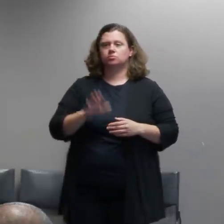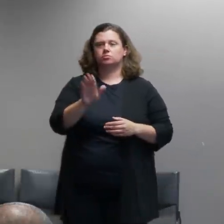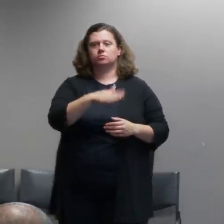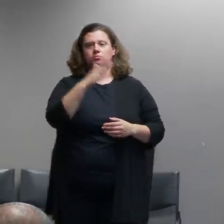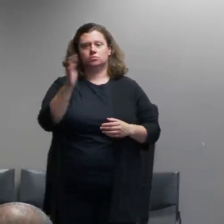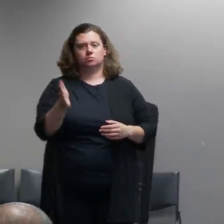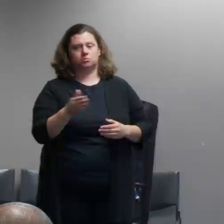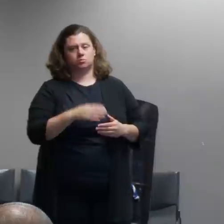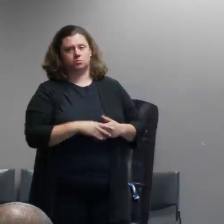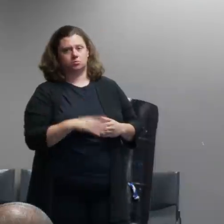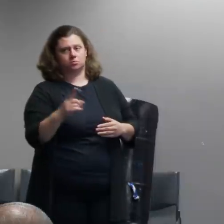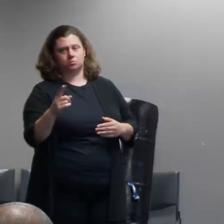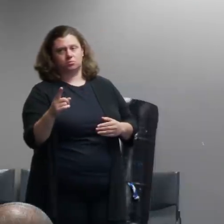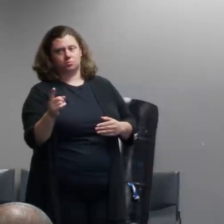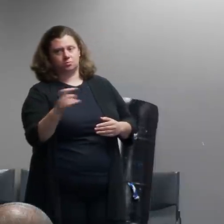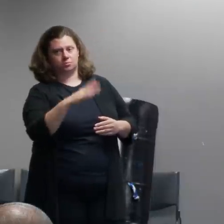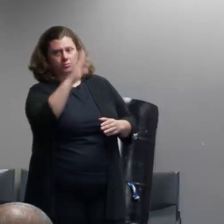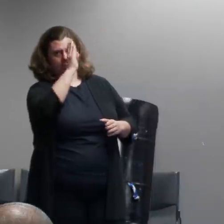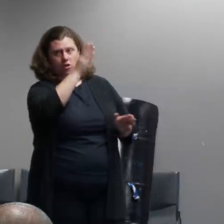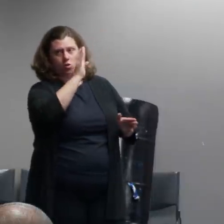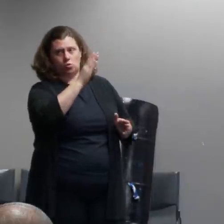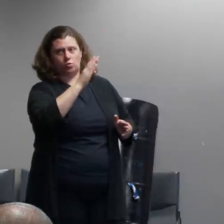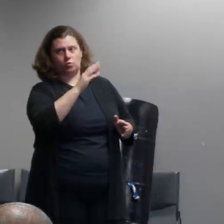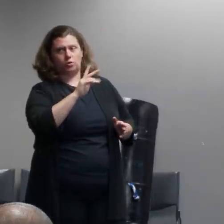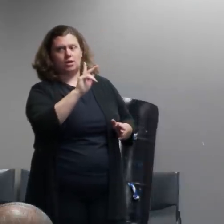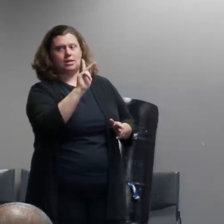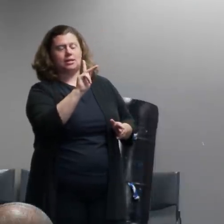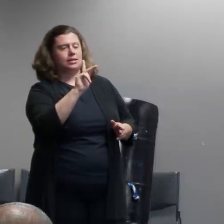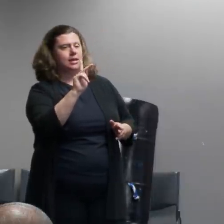hi lashea leslie with k2 news are any decisions